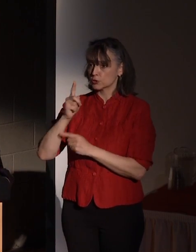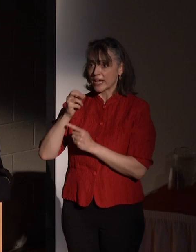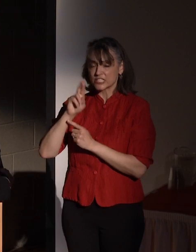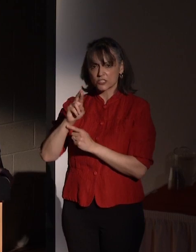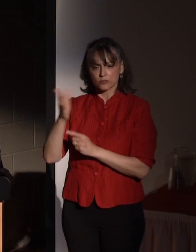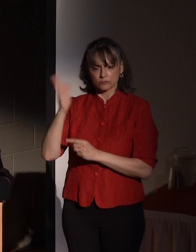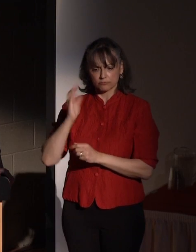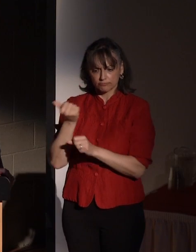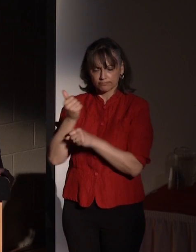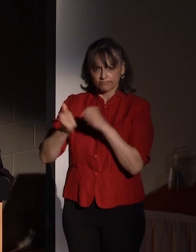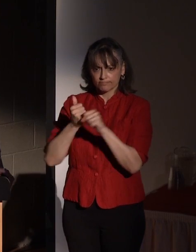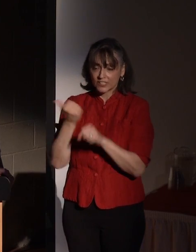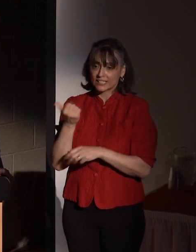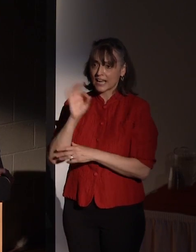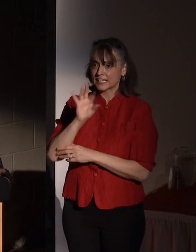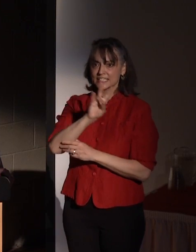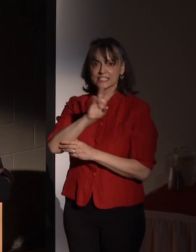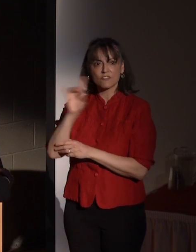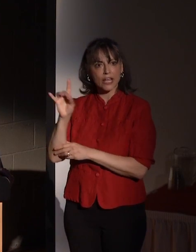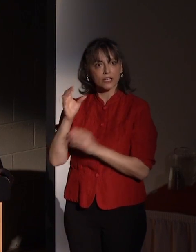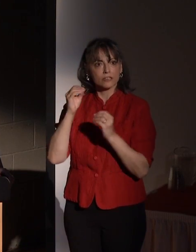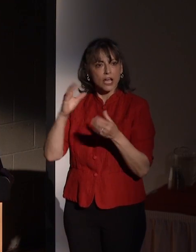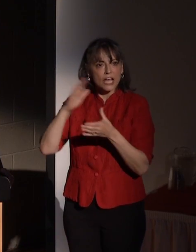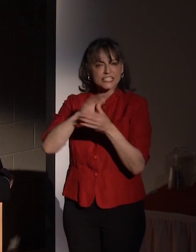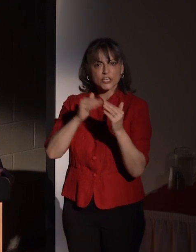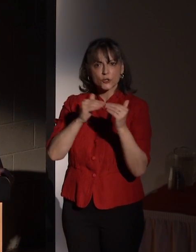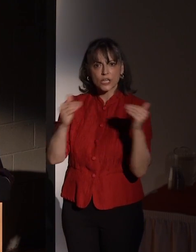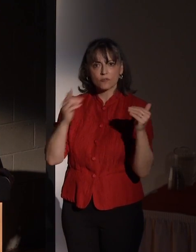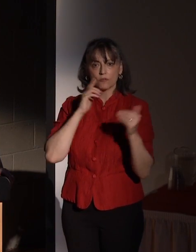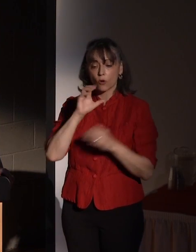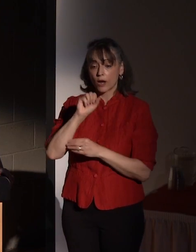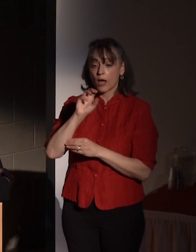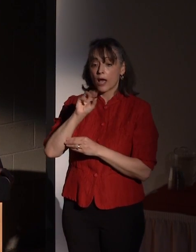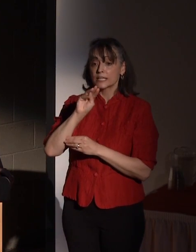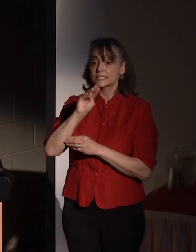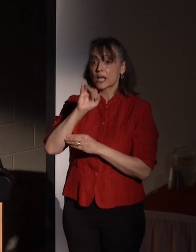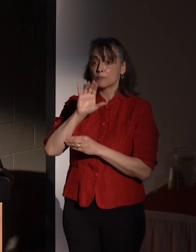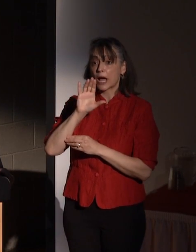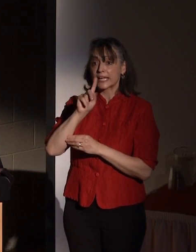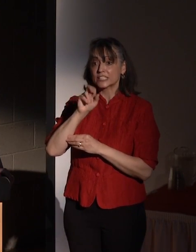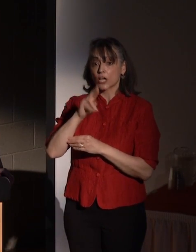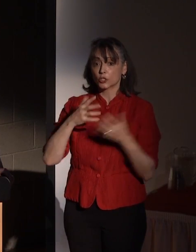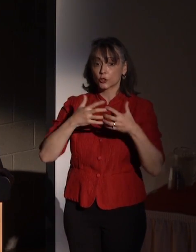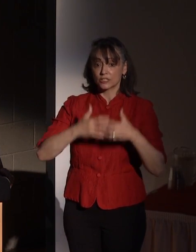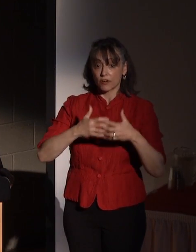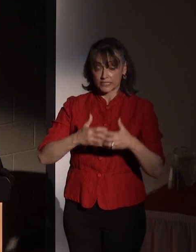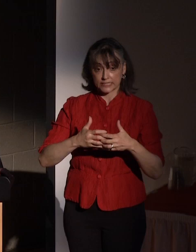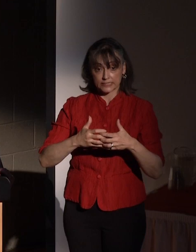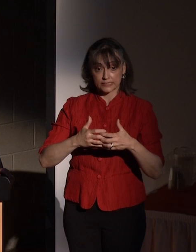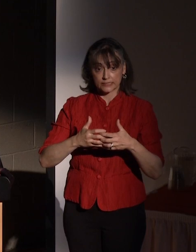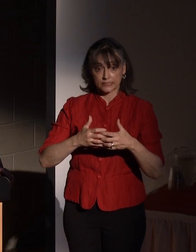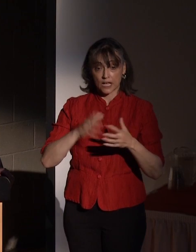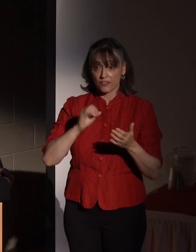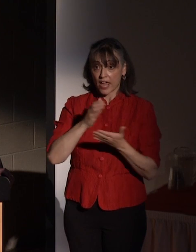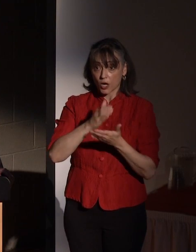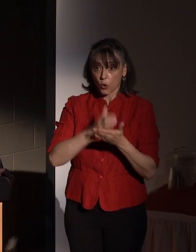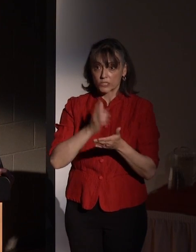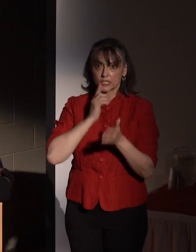professional elective course in semiconductor devices. That course and Dr. Fuller's dedication led to the launch of